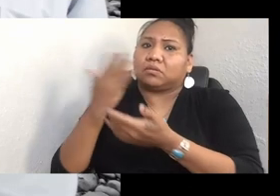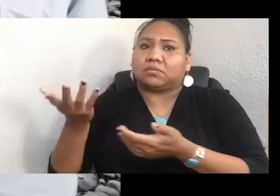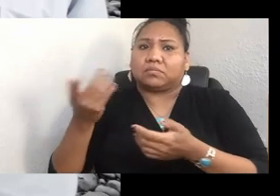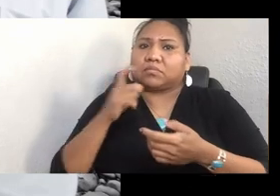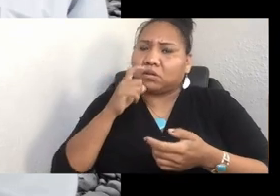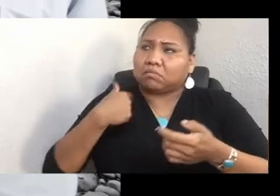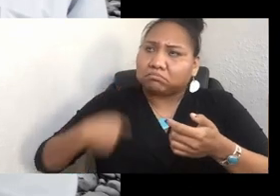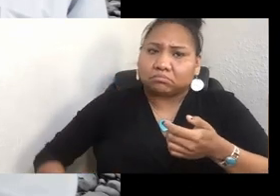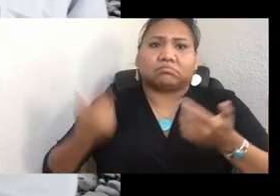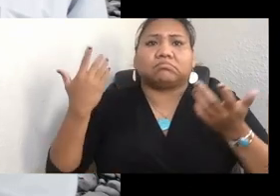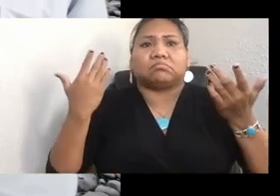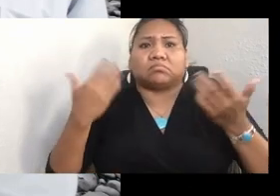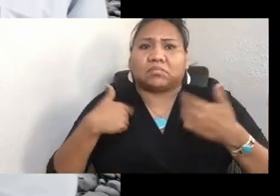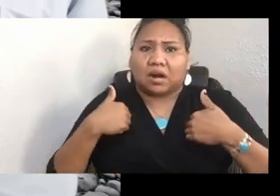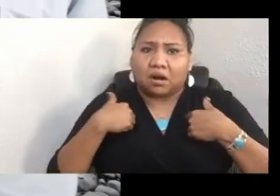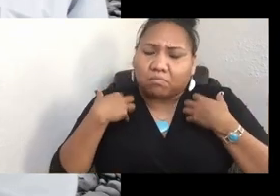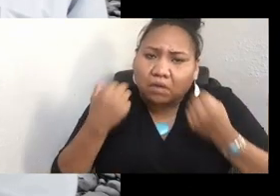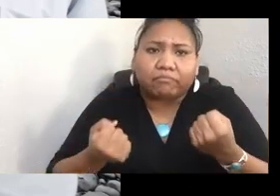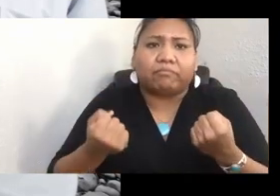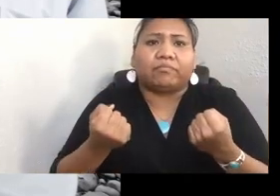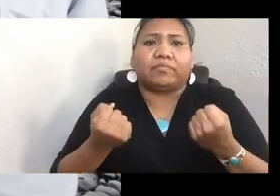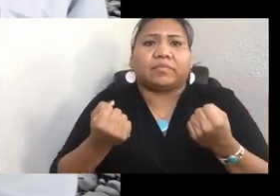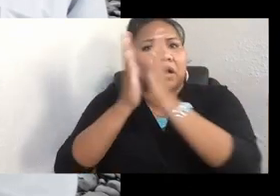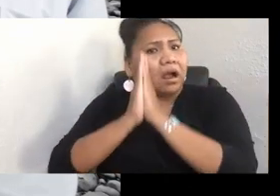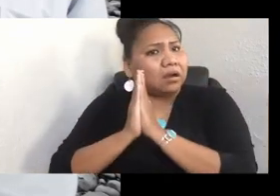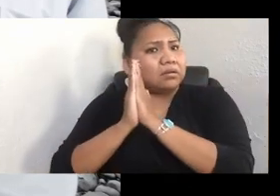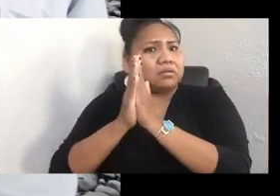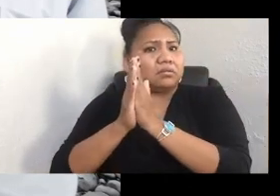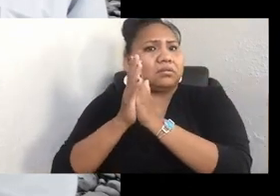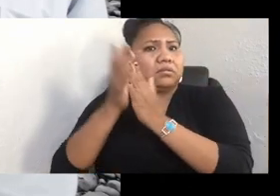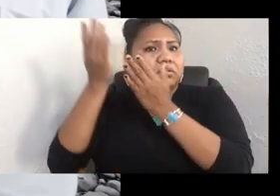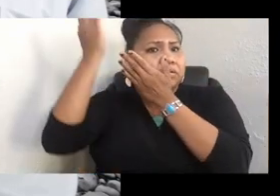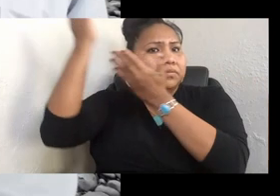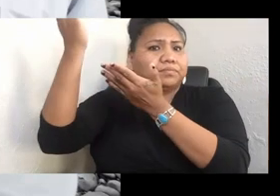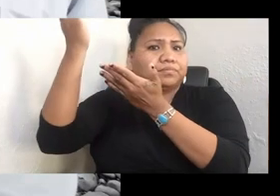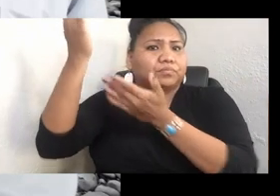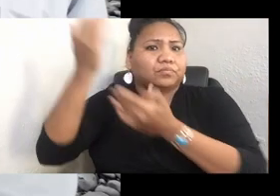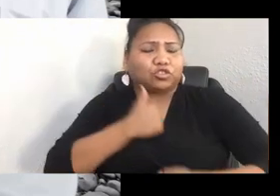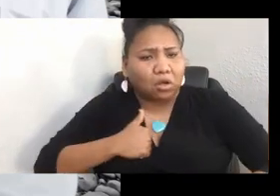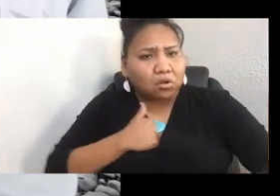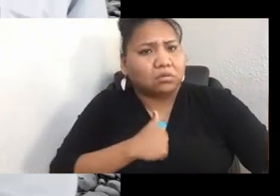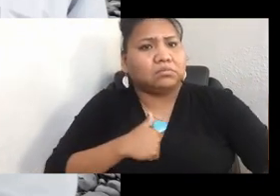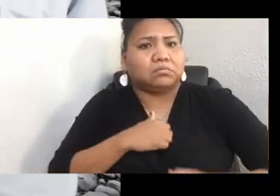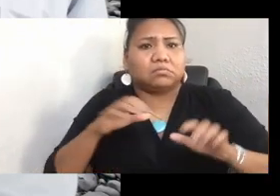I asked the Creator's forgiveness for if I've ever done anything wrong. But most of all, I ask the Creator